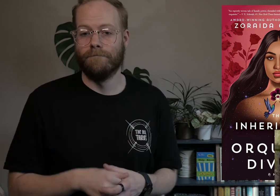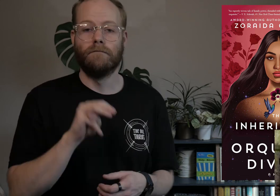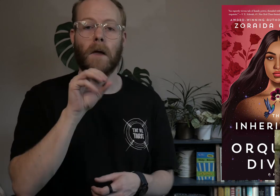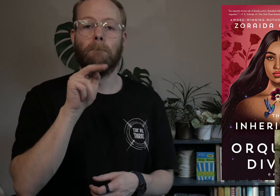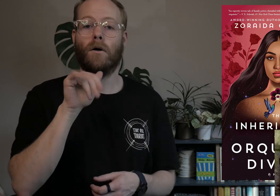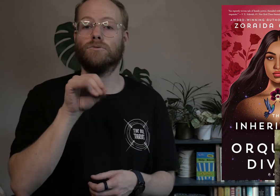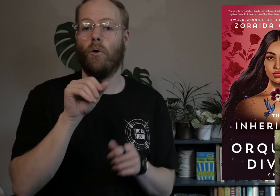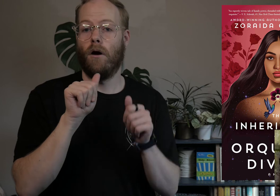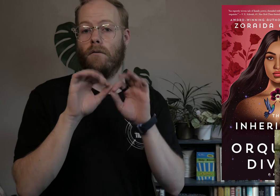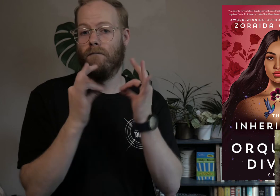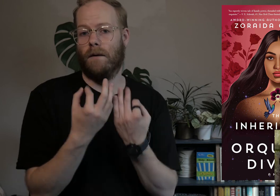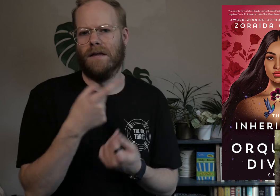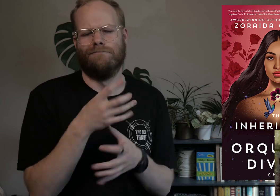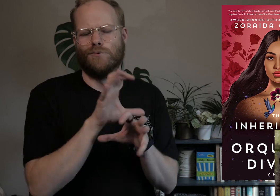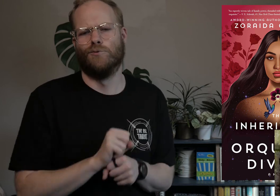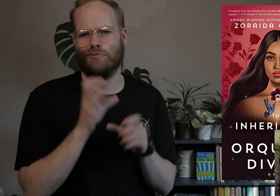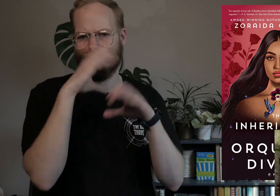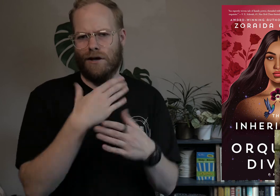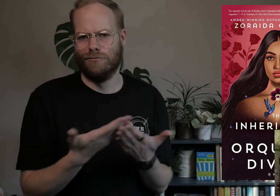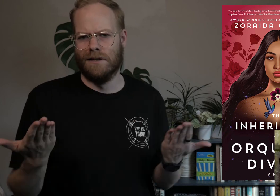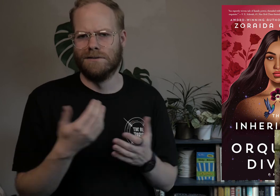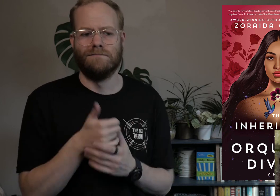The Montoya family is used to strange things happening,